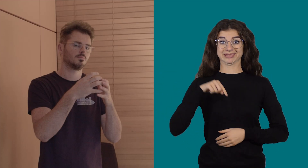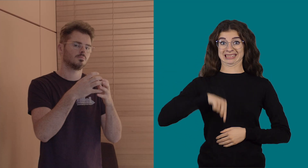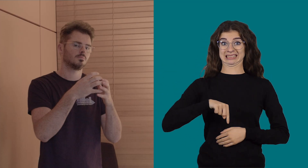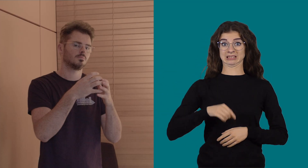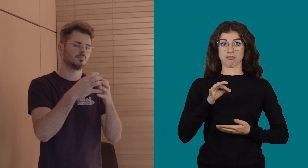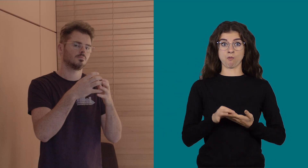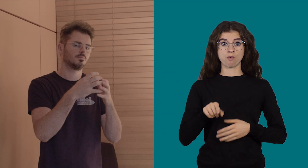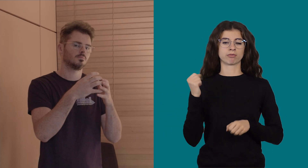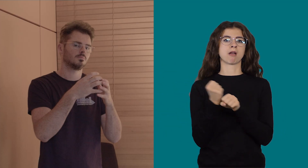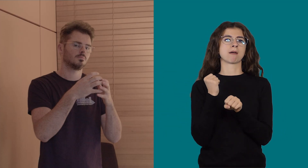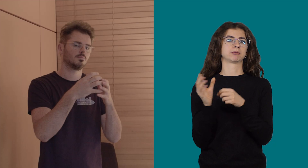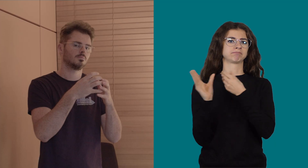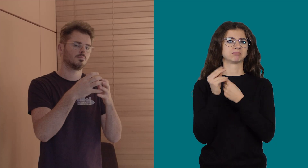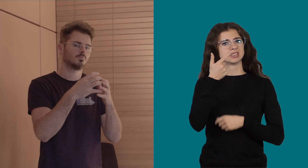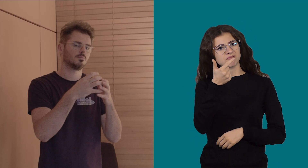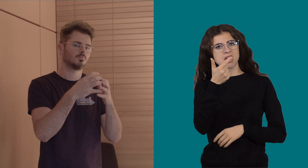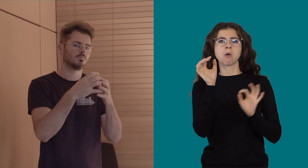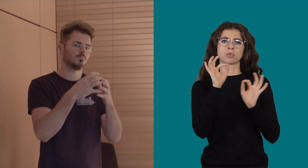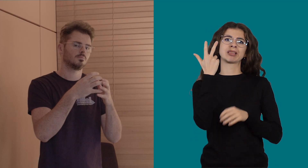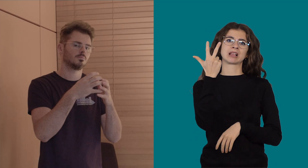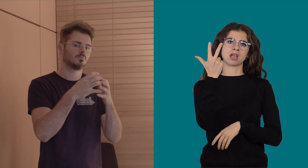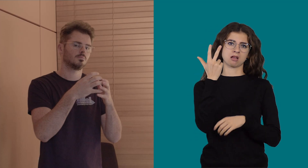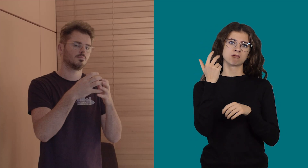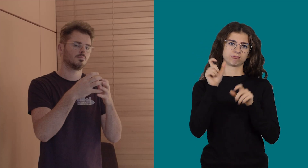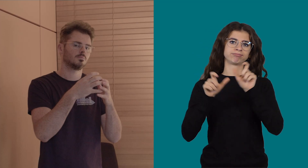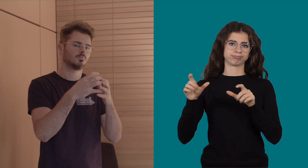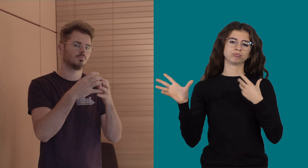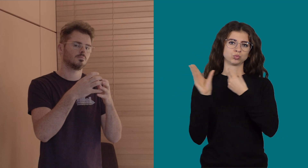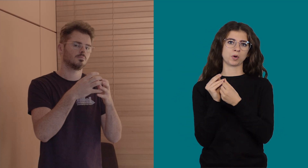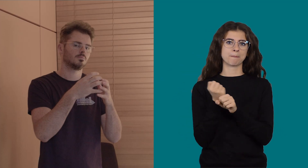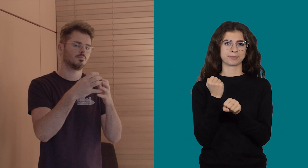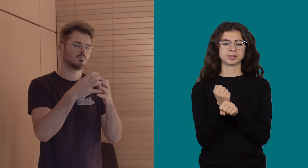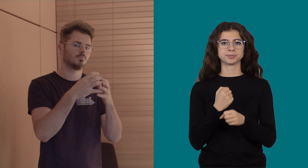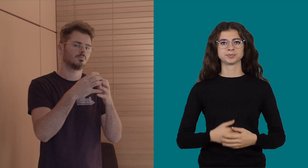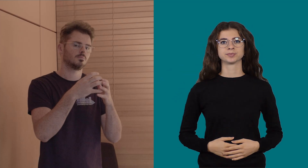At this location he works with 2 or 3 people.